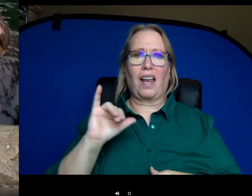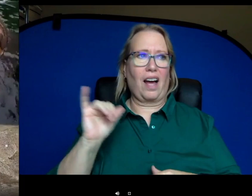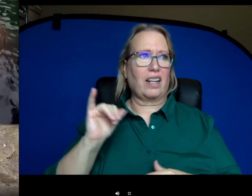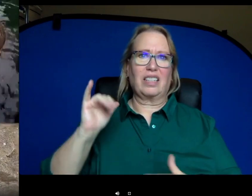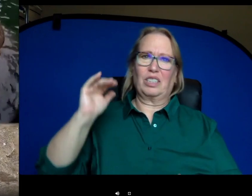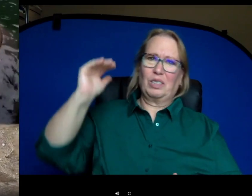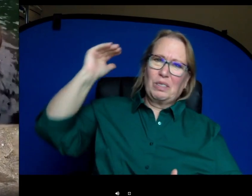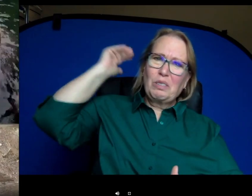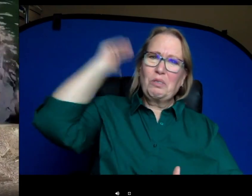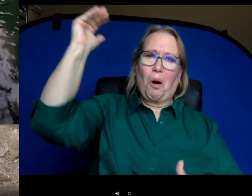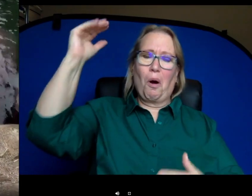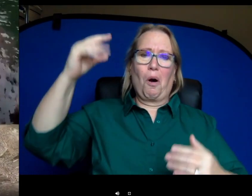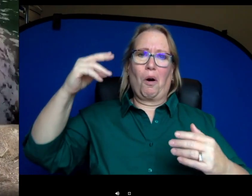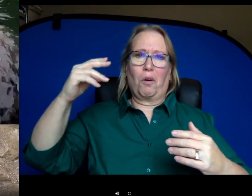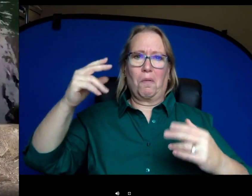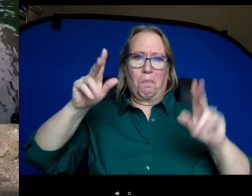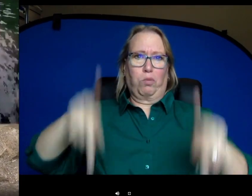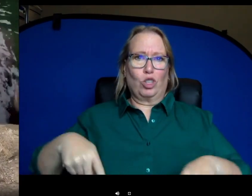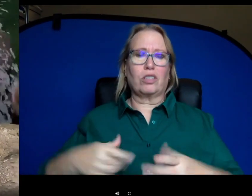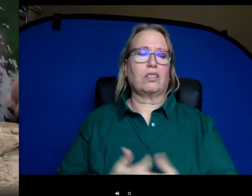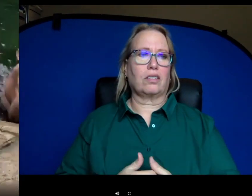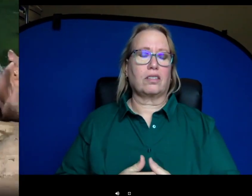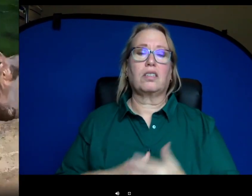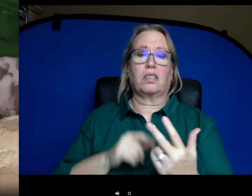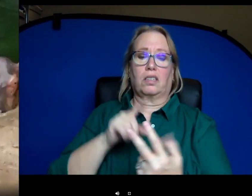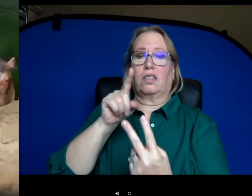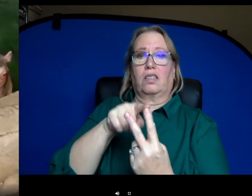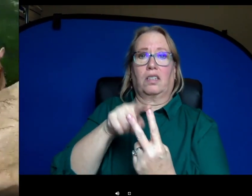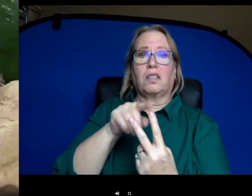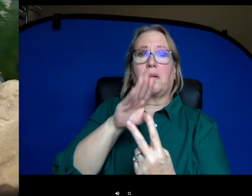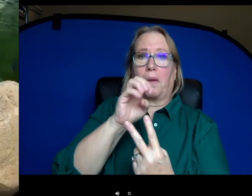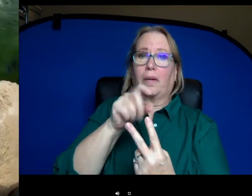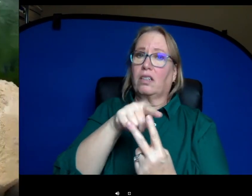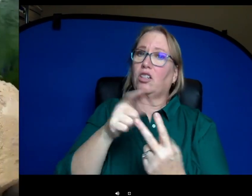human it doesn't happen too often but it can. Bebe is a very large female and